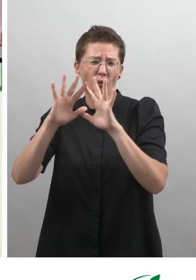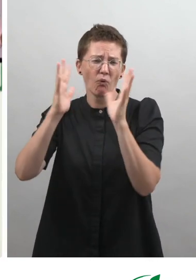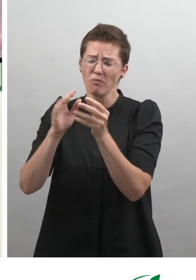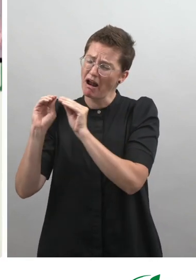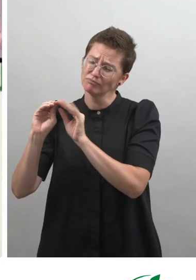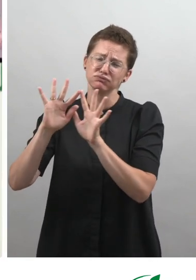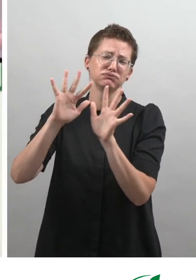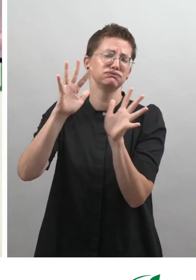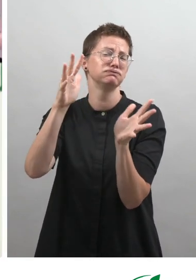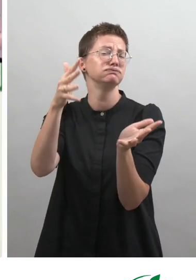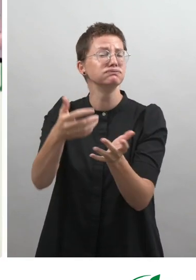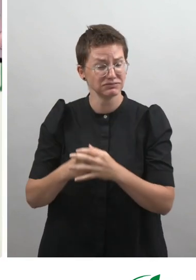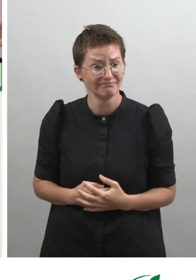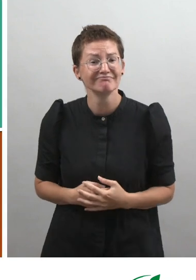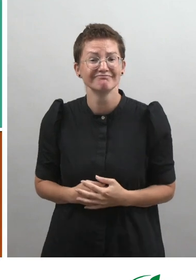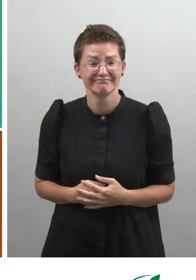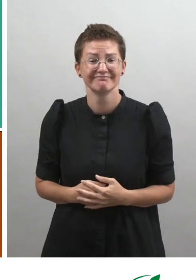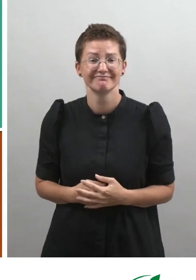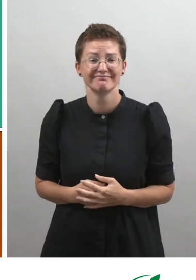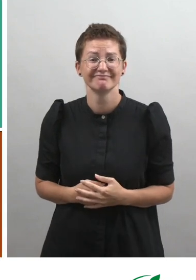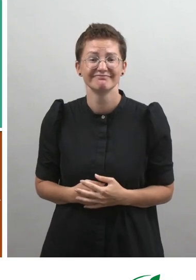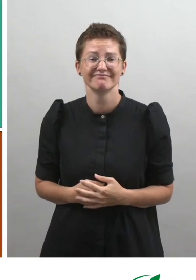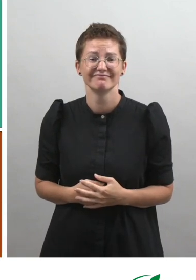we naturally move to the global scenario.